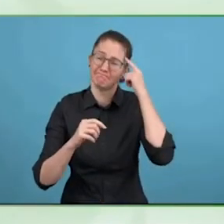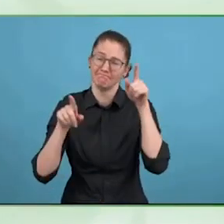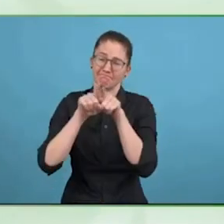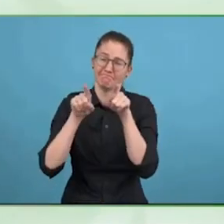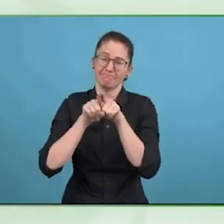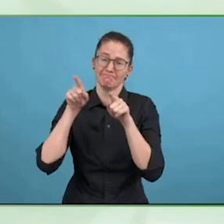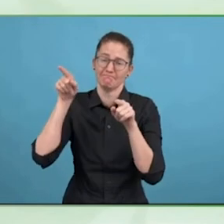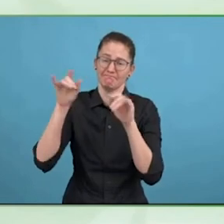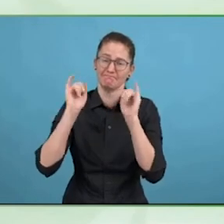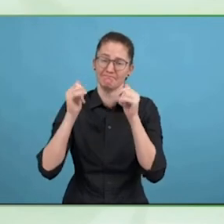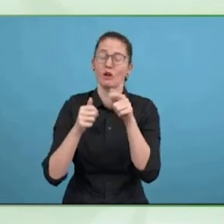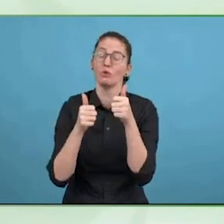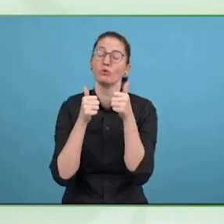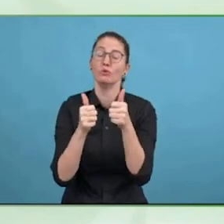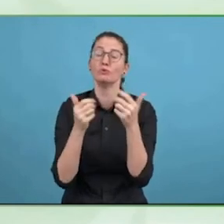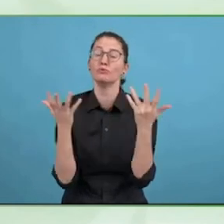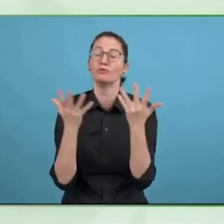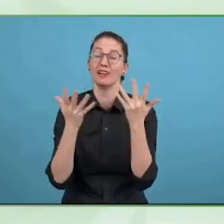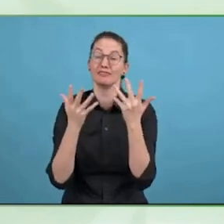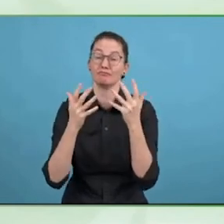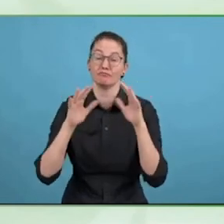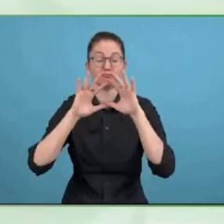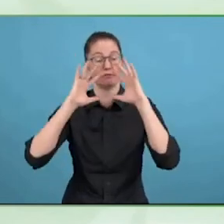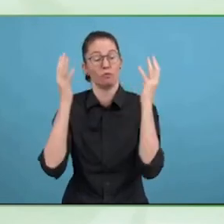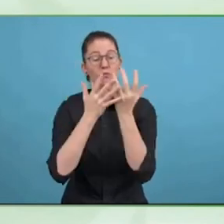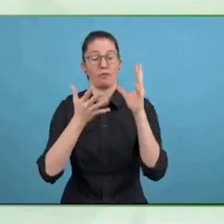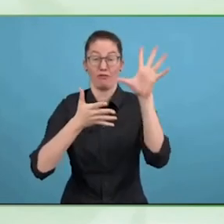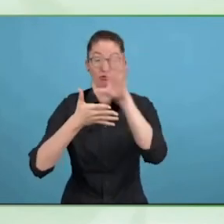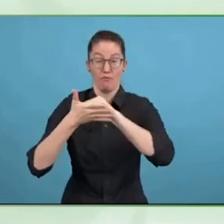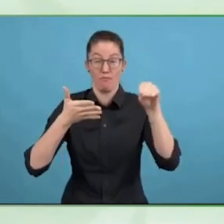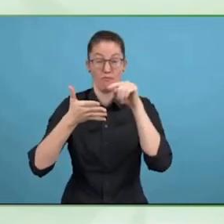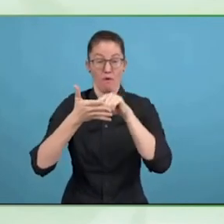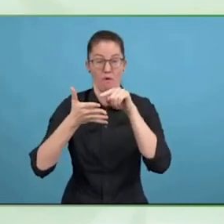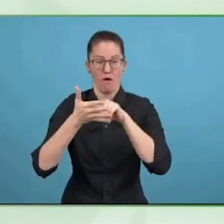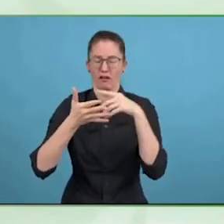intersectorial approach to the whole topic, so congratulations to Wei.